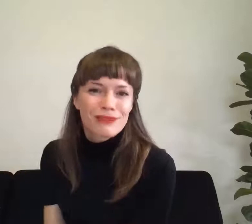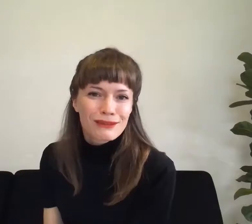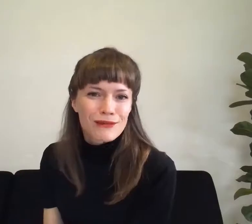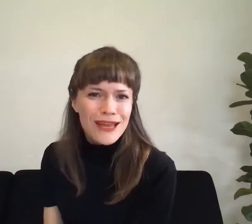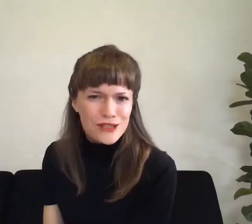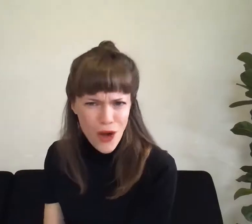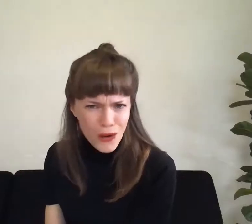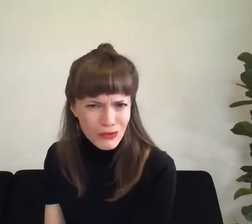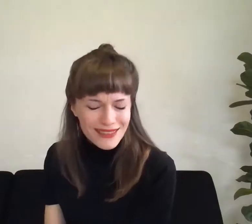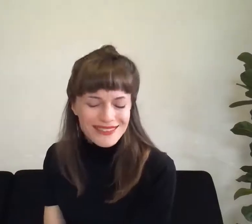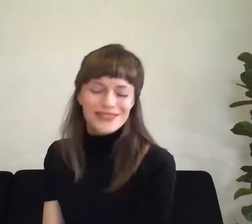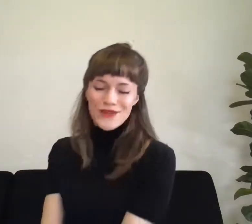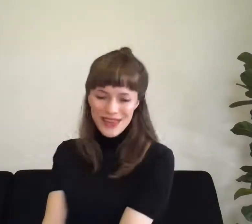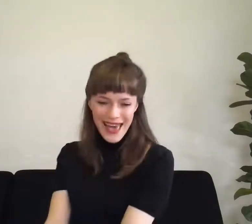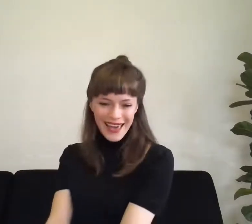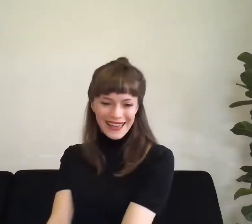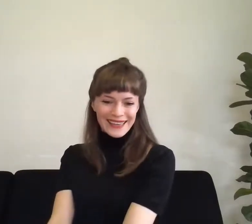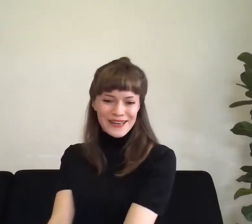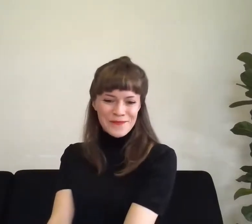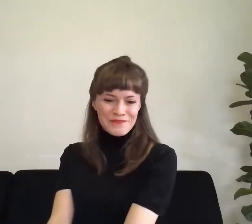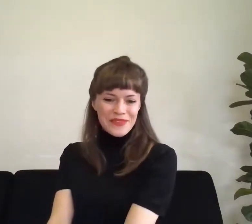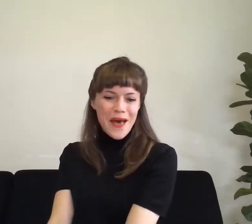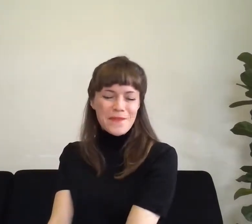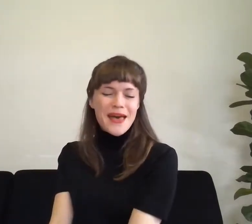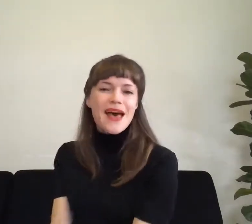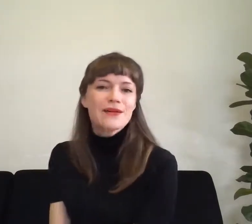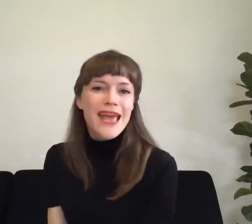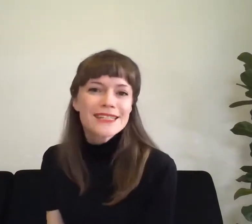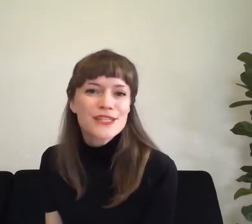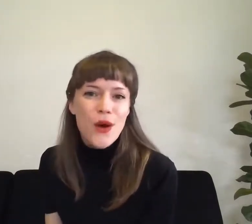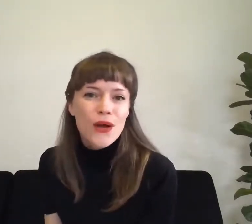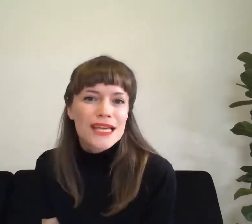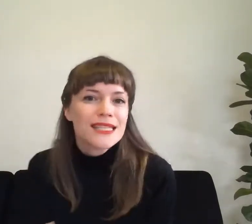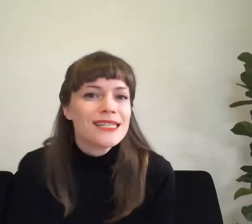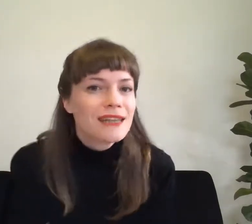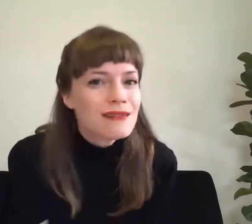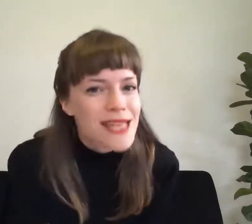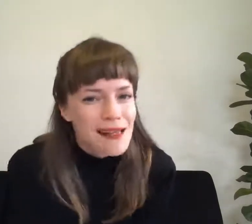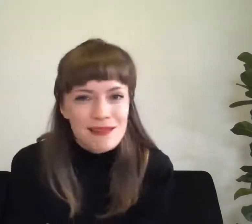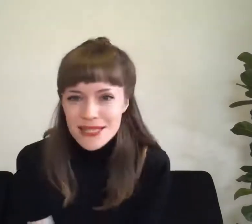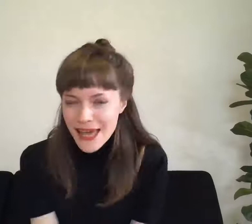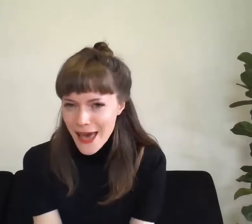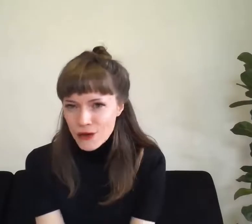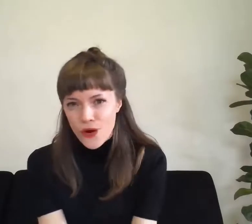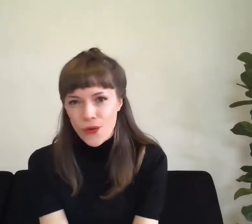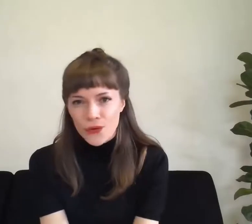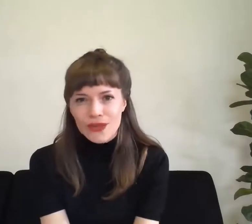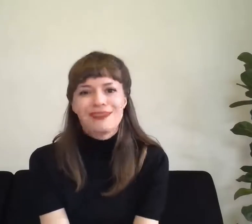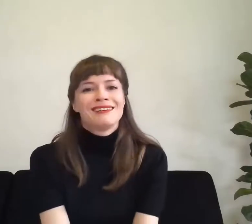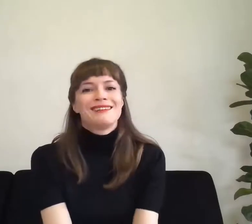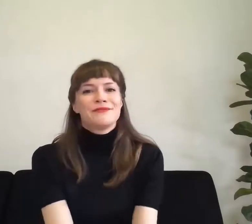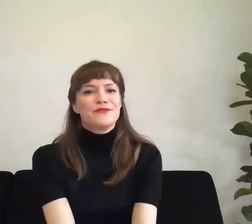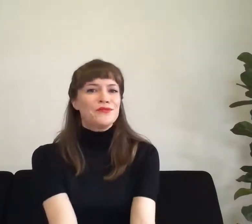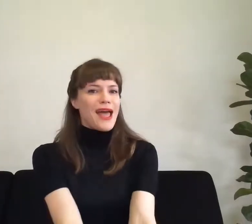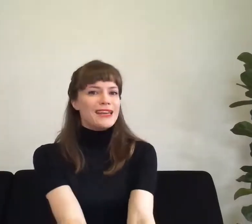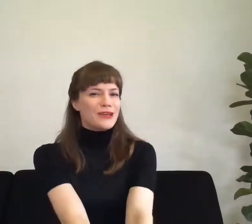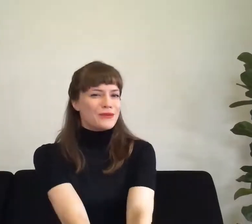Great job. Okay, uh our next song is the dingle-dangle scarecrow. All right. Are you ready?